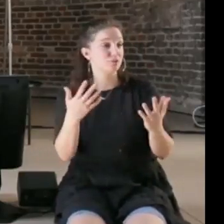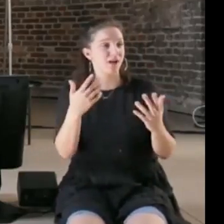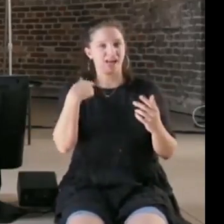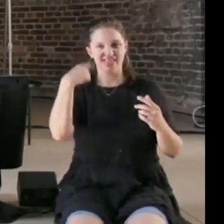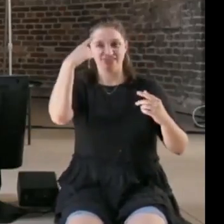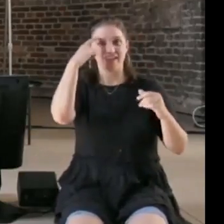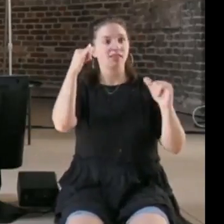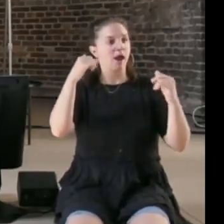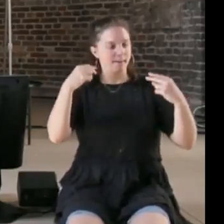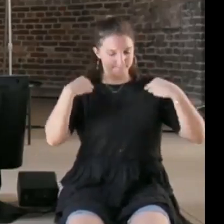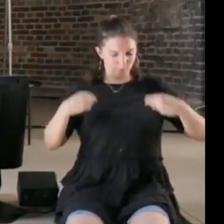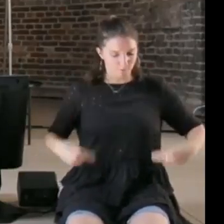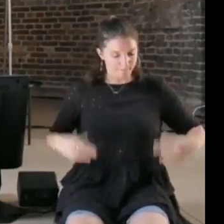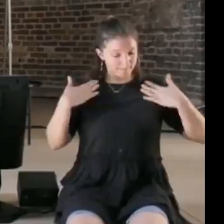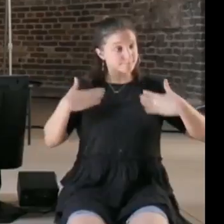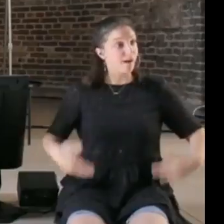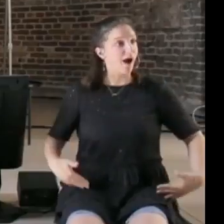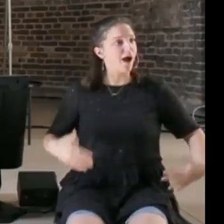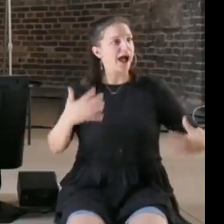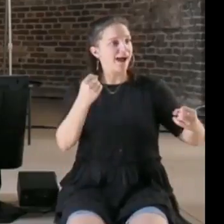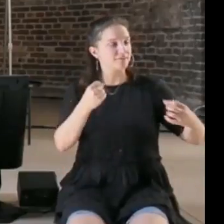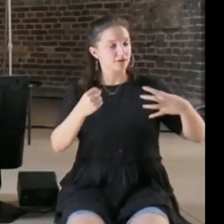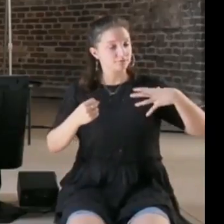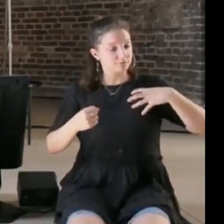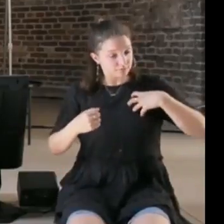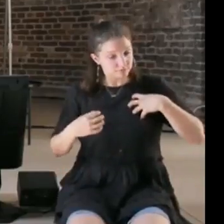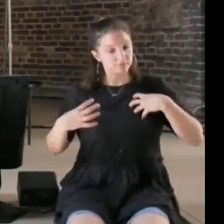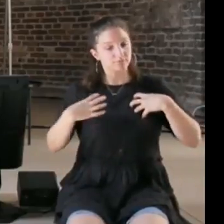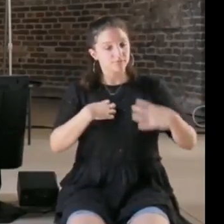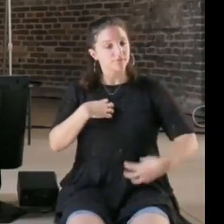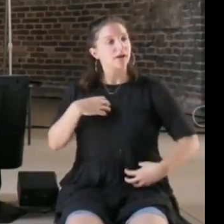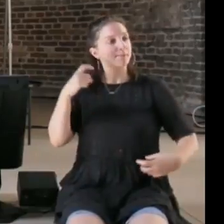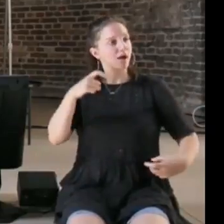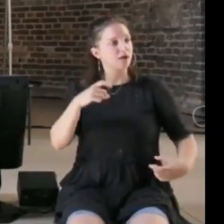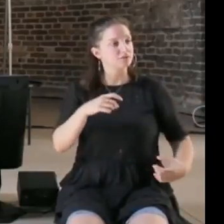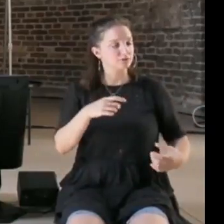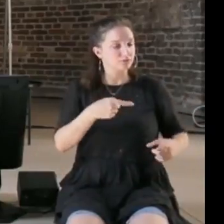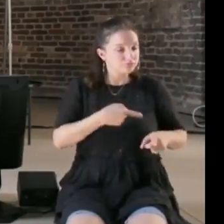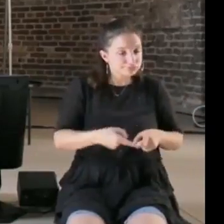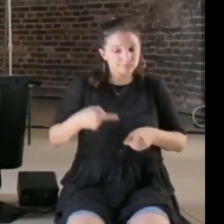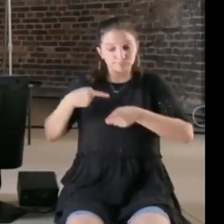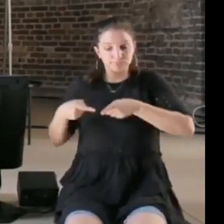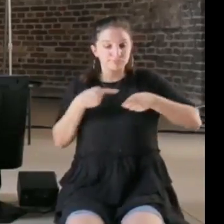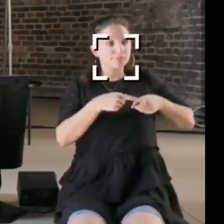to do this seems to be failing at the moment?